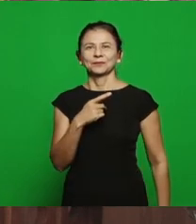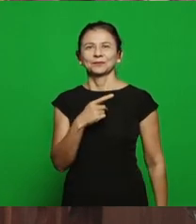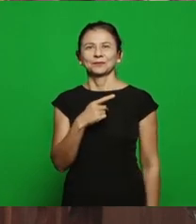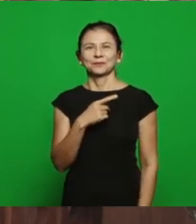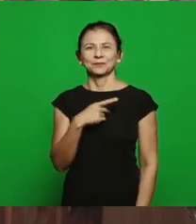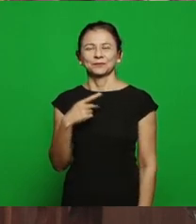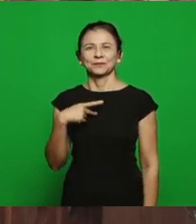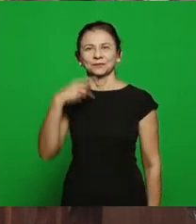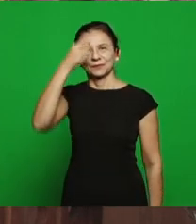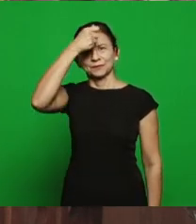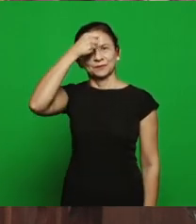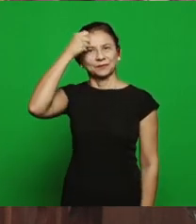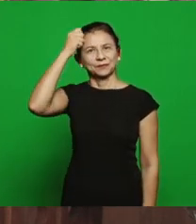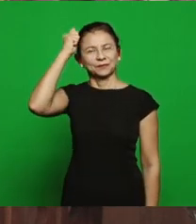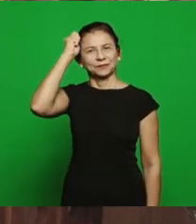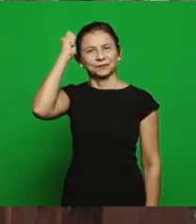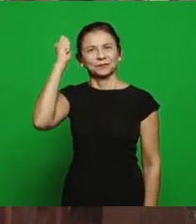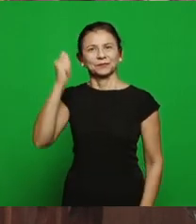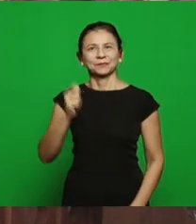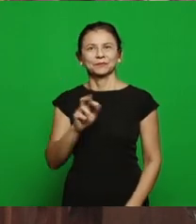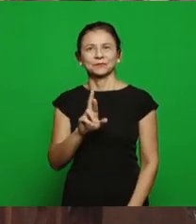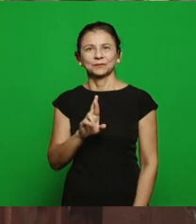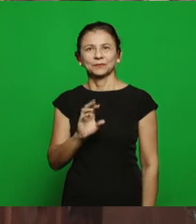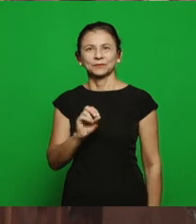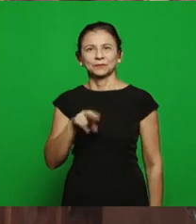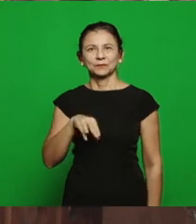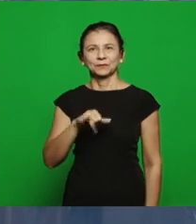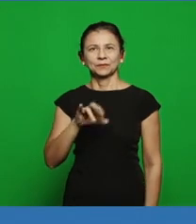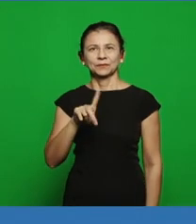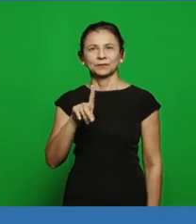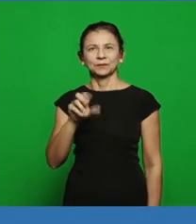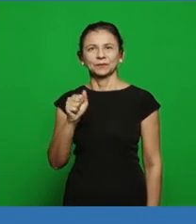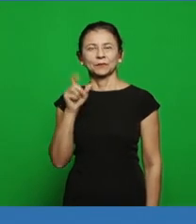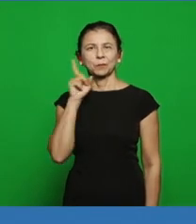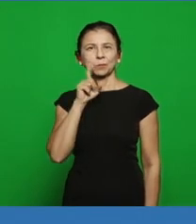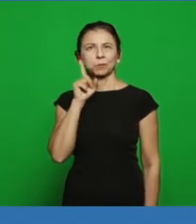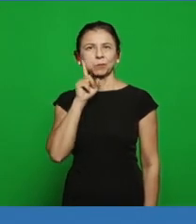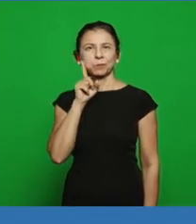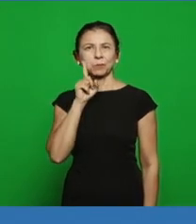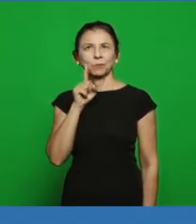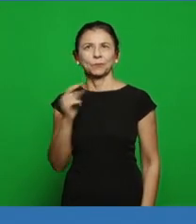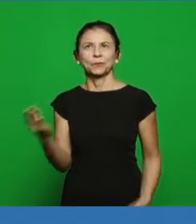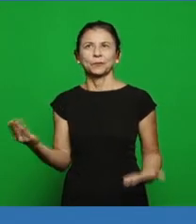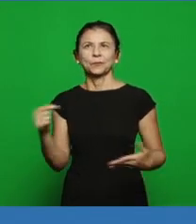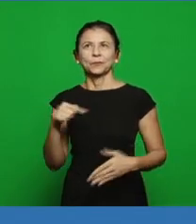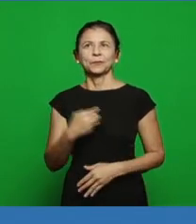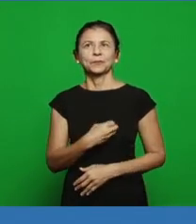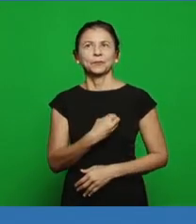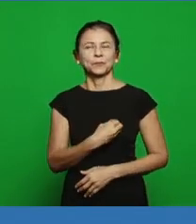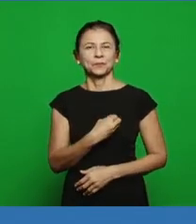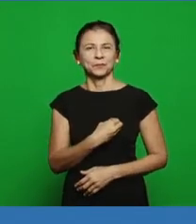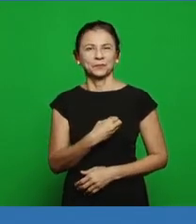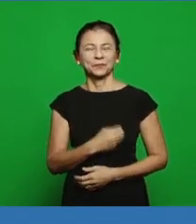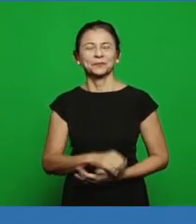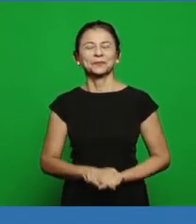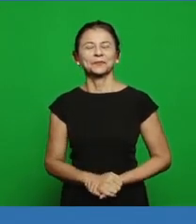also the presence of Pastor Ronildo from the United States, today he’s part of the group